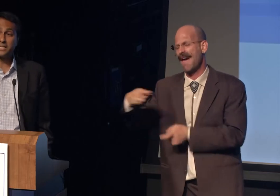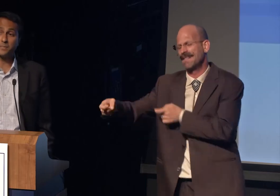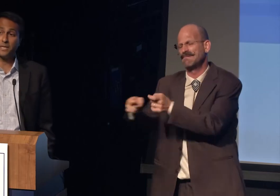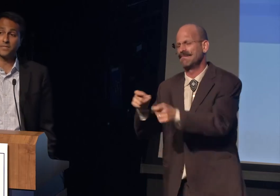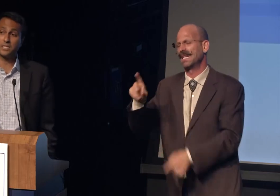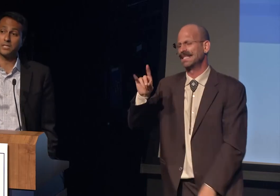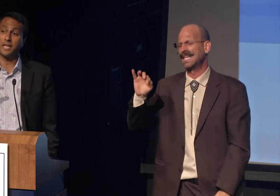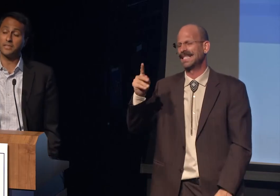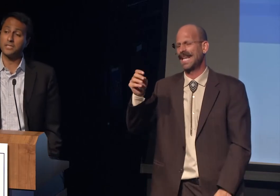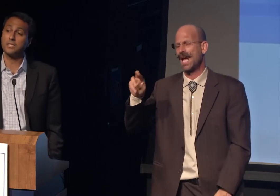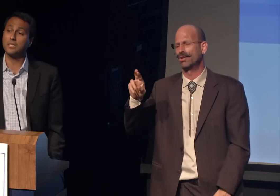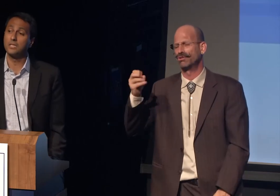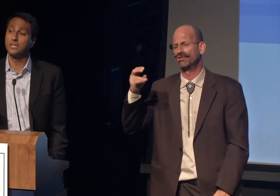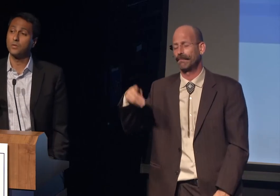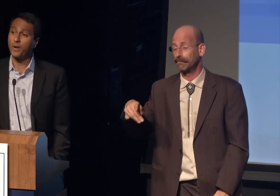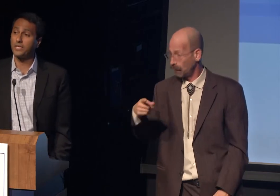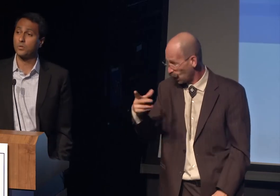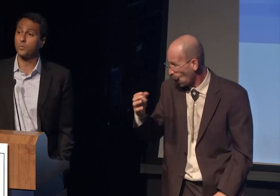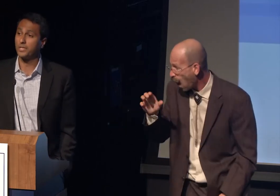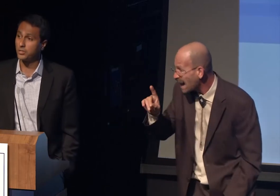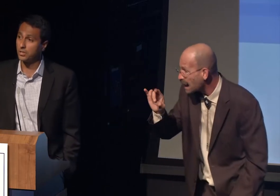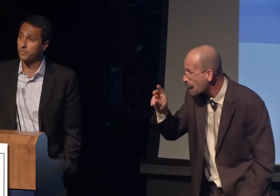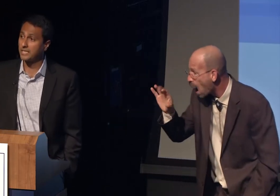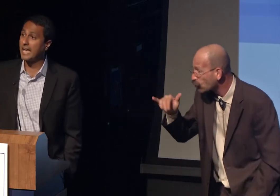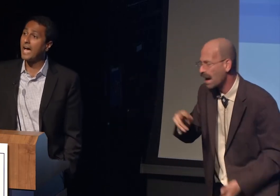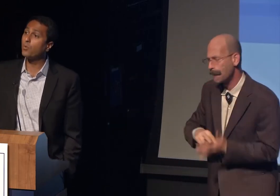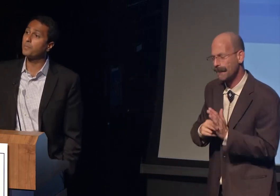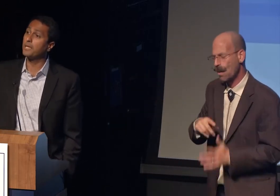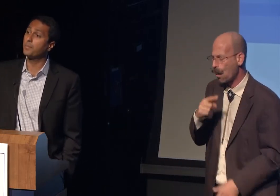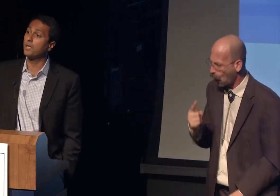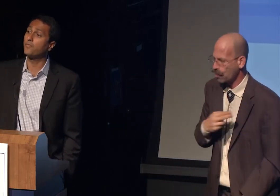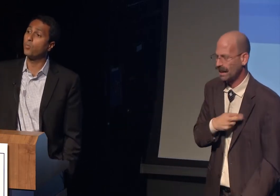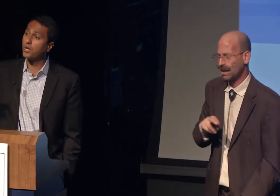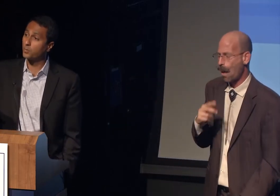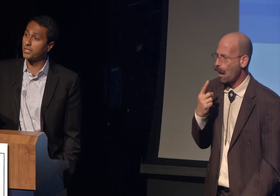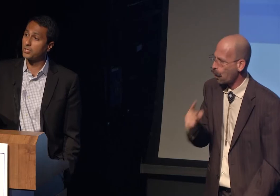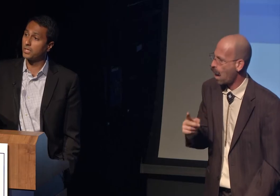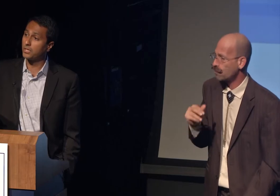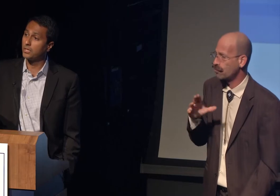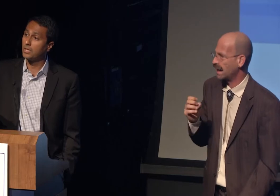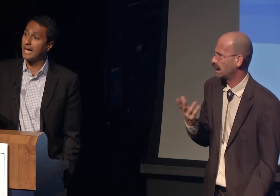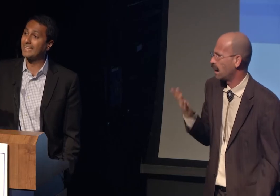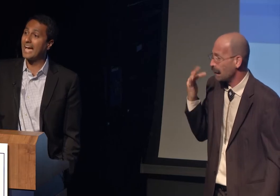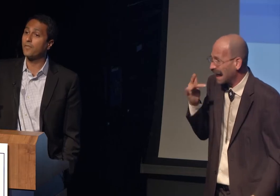everybody had to be of a single ethnicity, race or religion. How would people of one religion allow